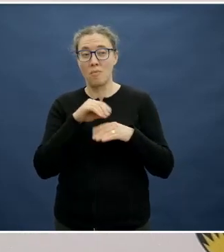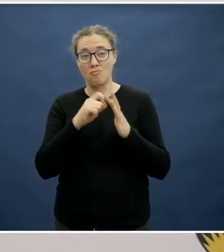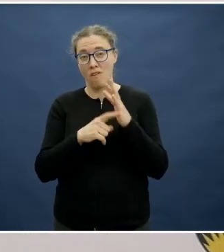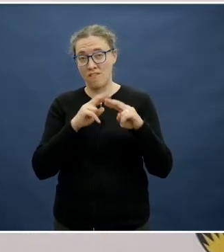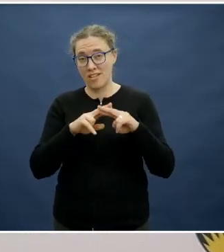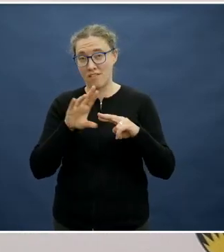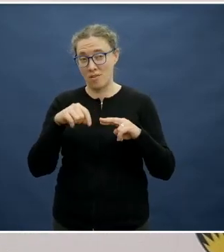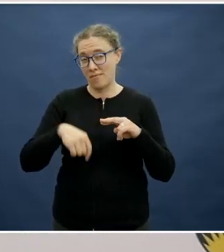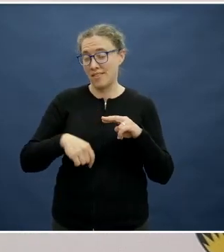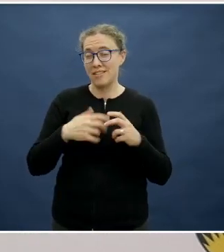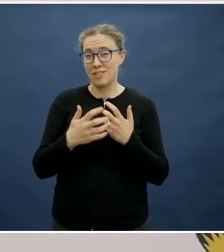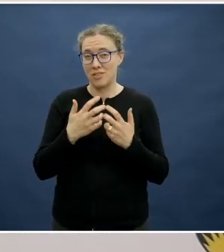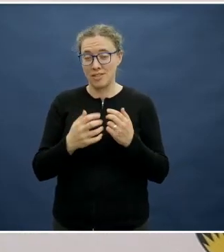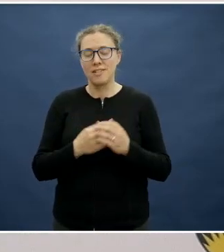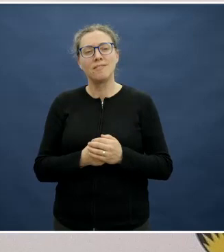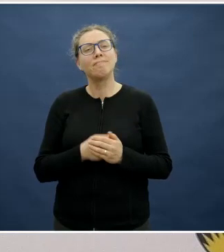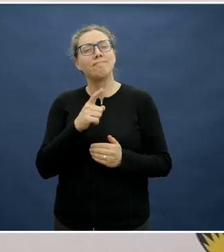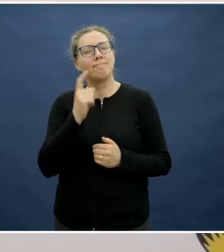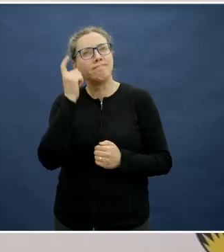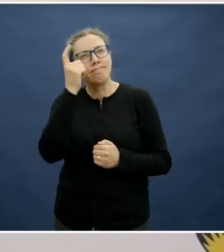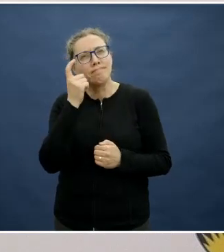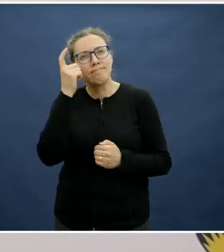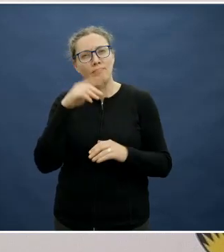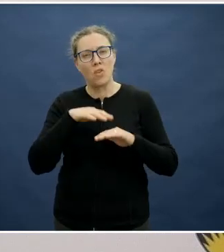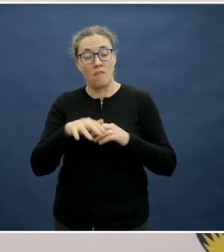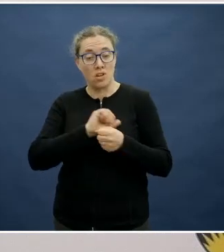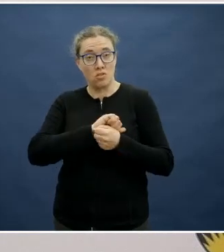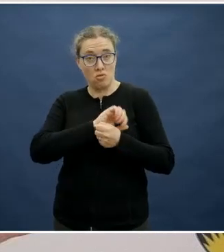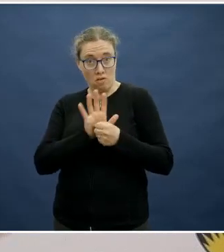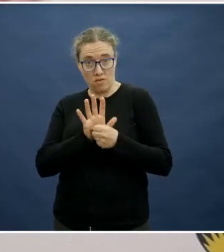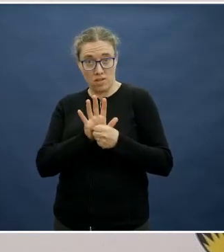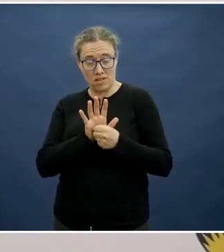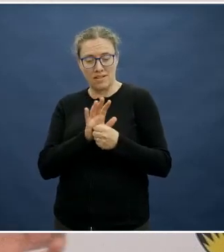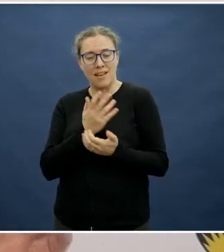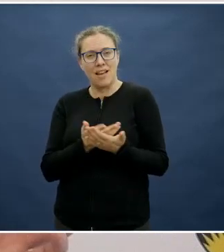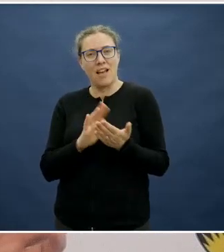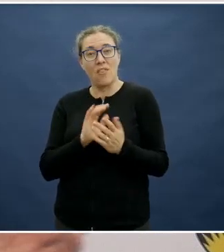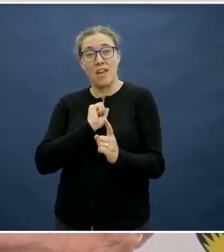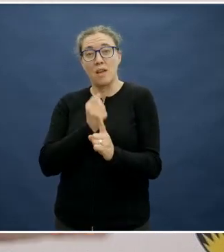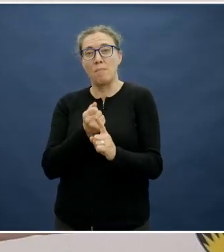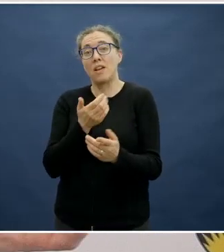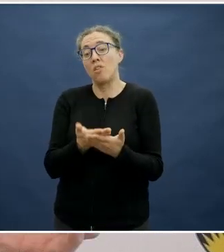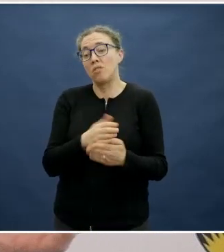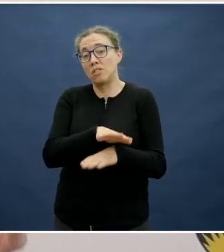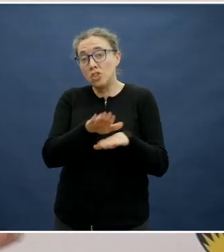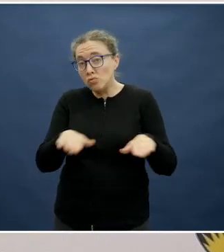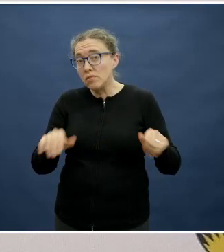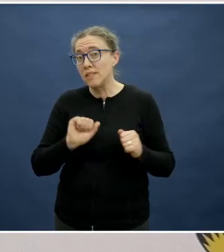She is curious to know how the COVID lockdown has affected children's diets. Has it had a dramatic impact?